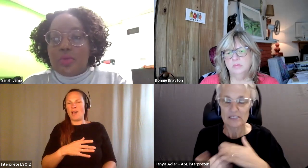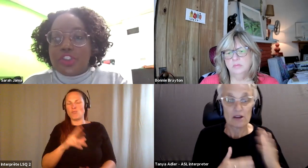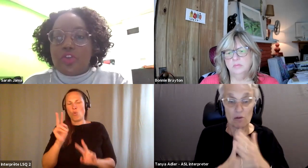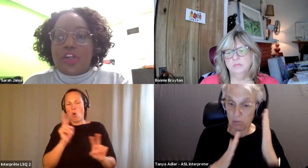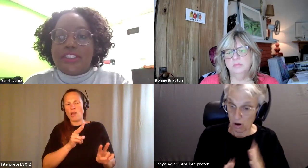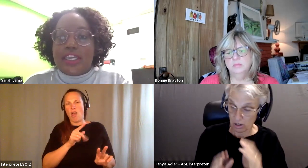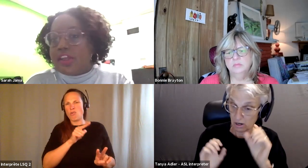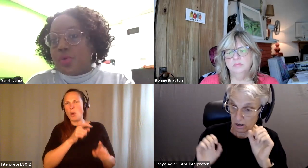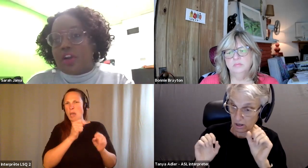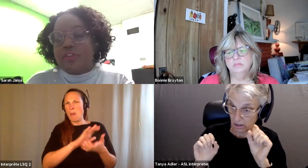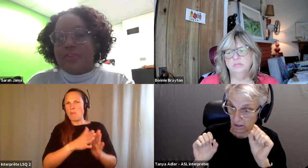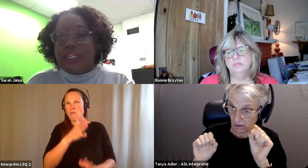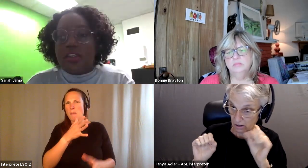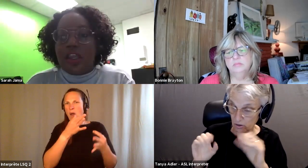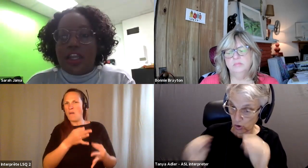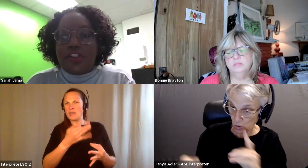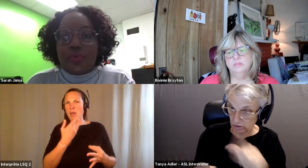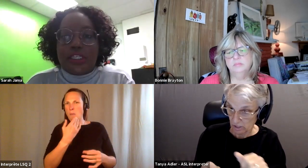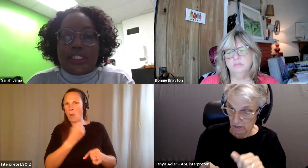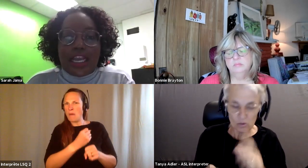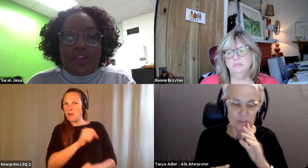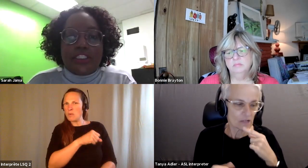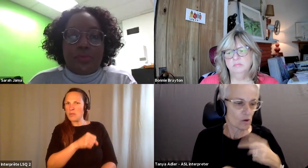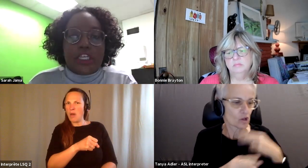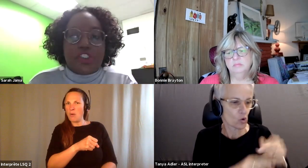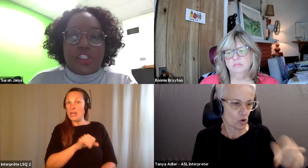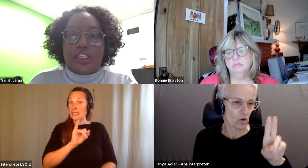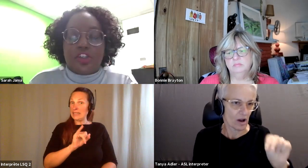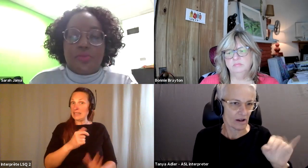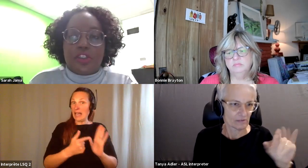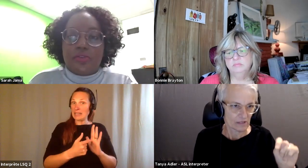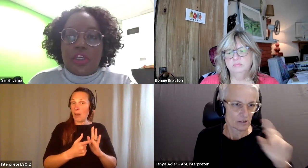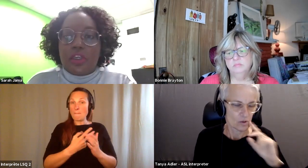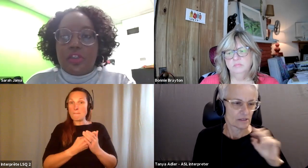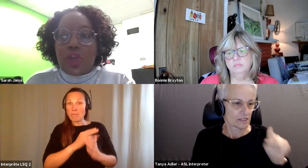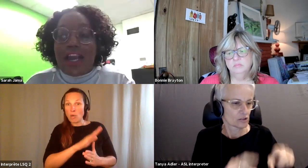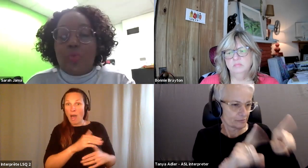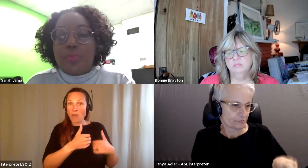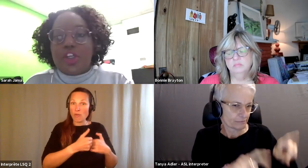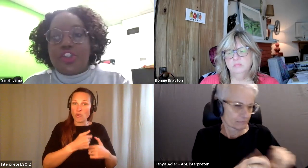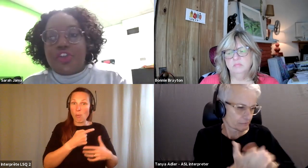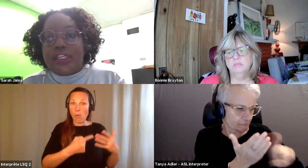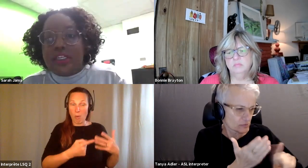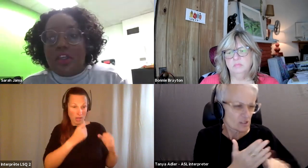Sarah Jama: They will still try to say that you are unfit, and so we need to have an examination in terms of how women are treated.